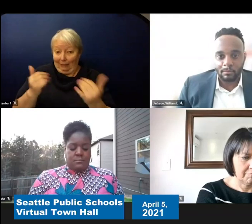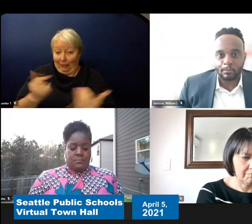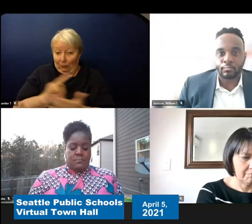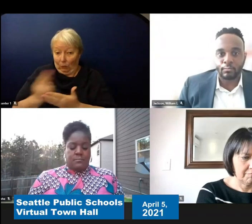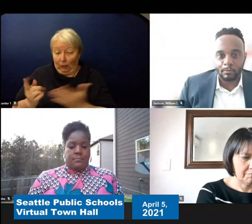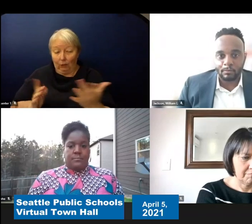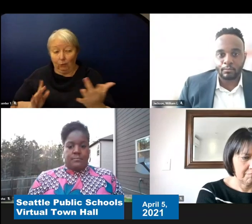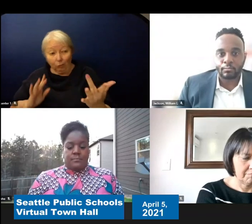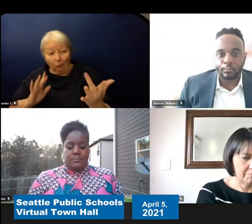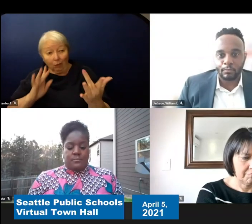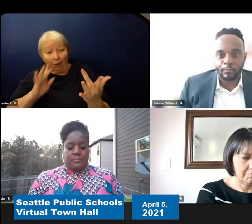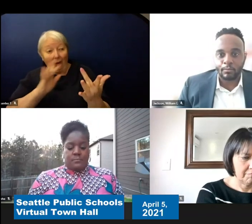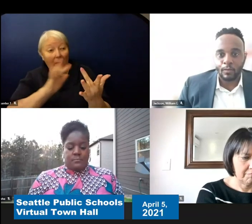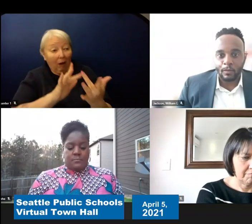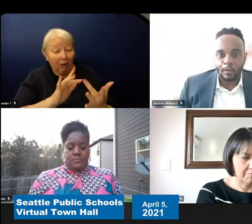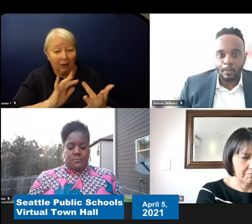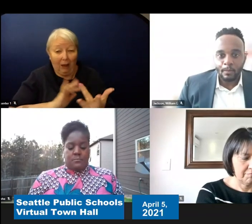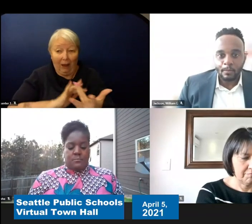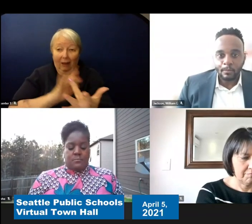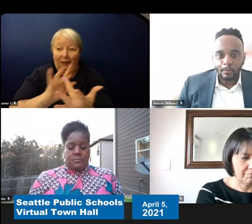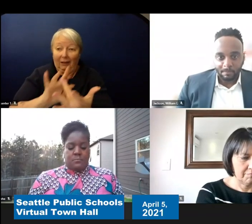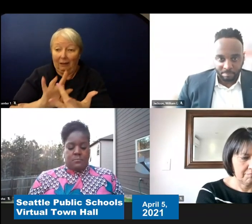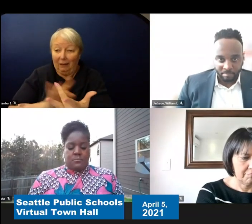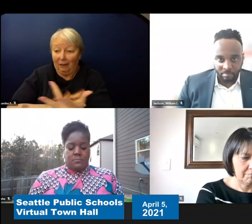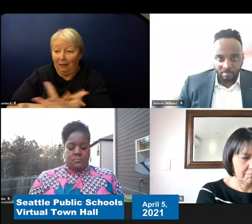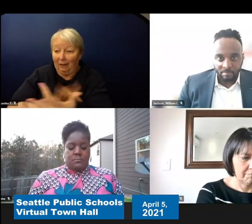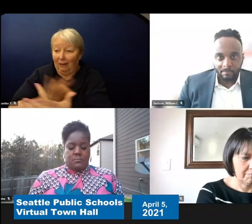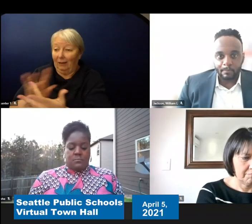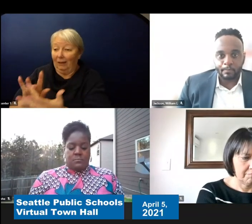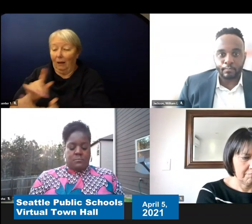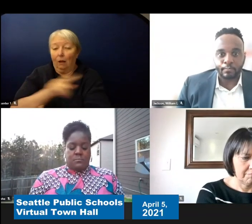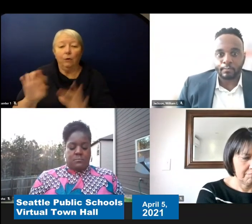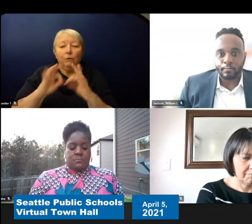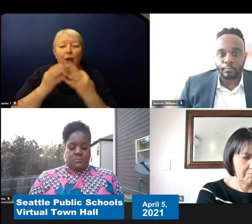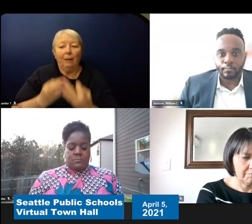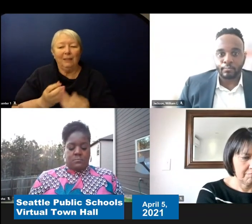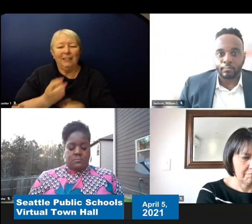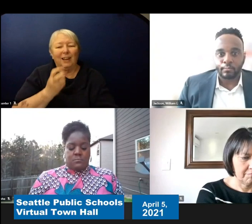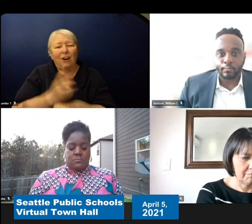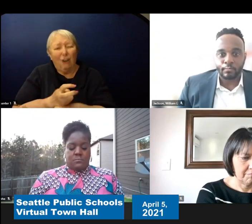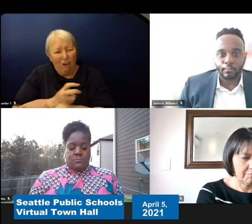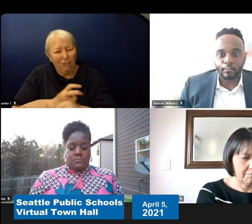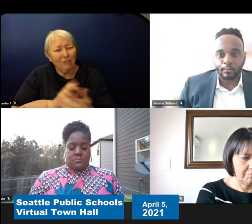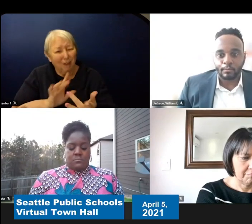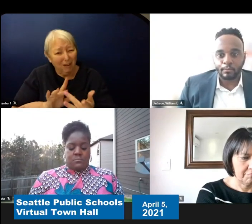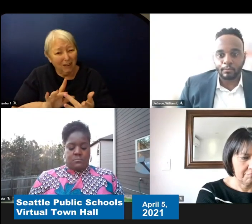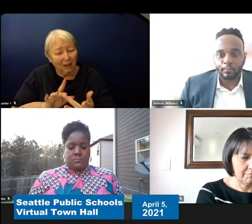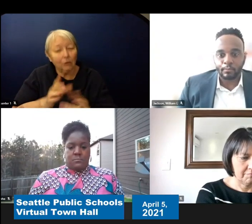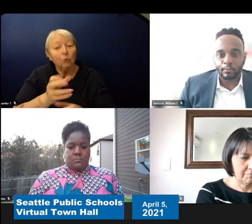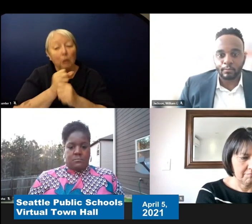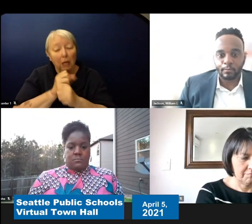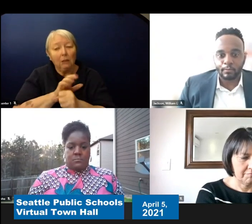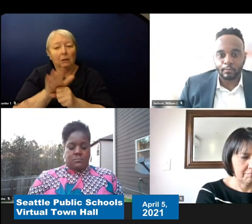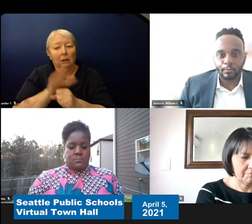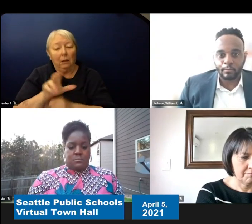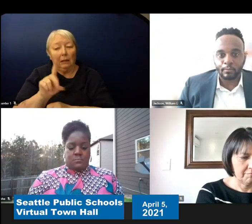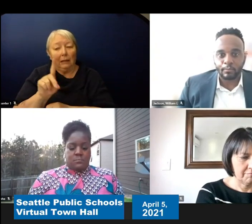and so that they can have all of that data to do the planning. It'll be open up until next week during spring break.